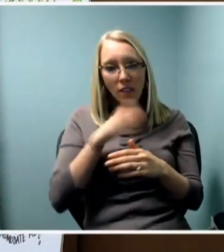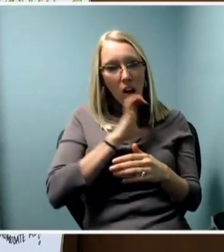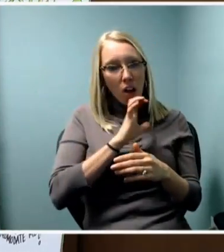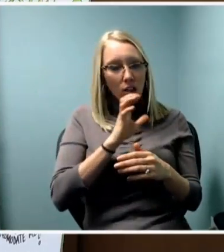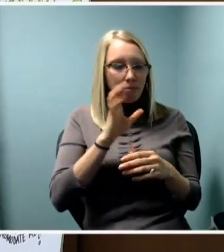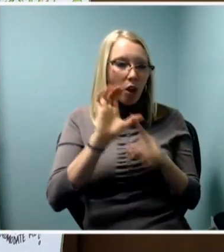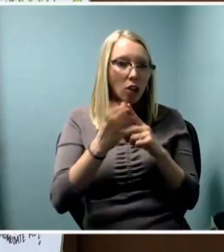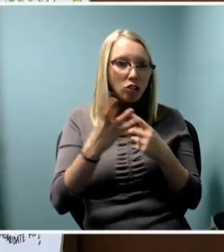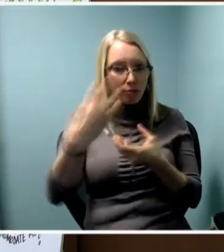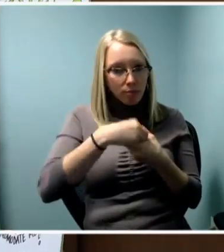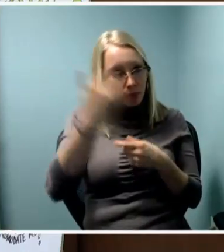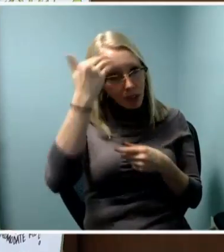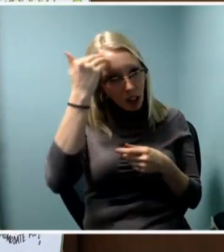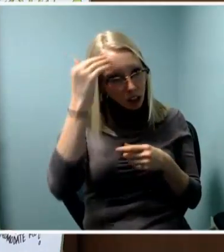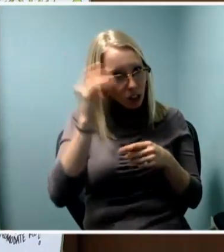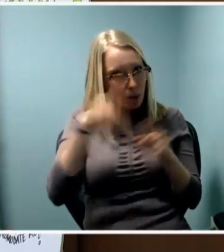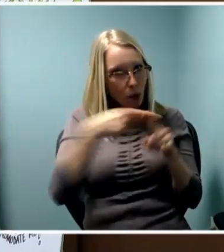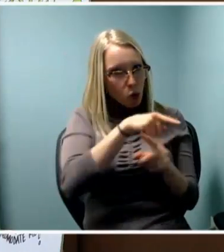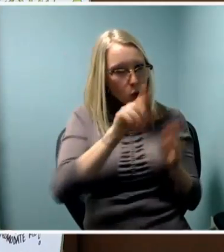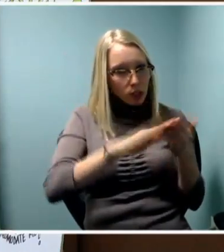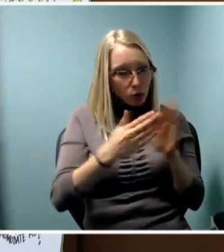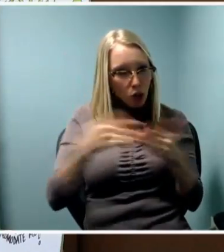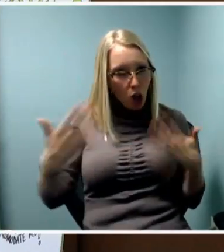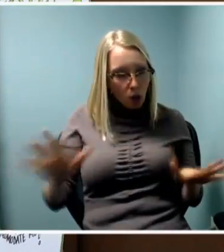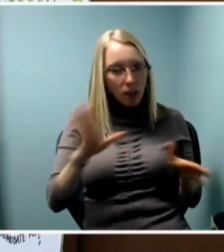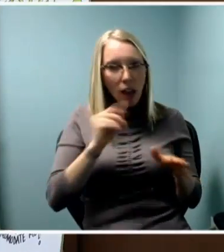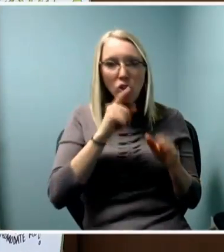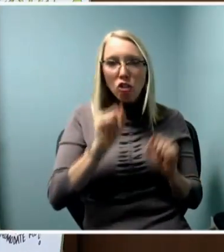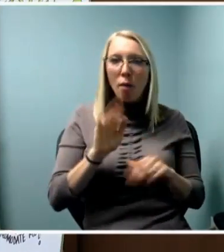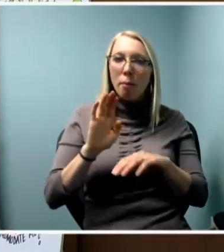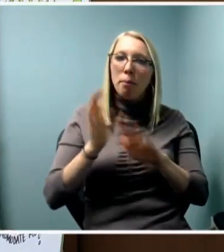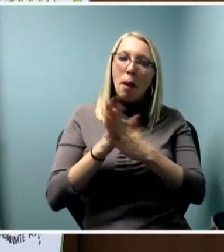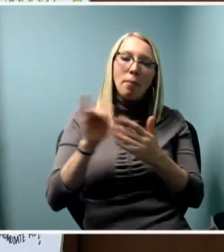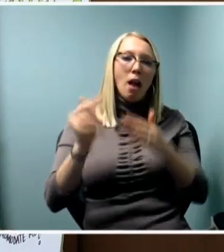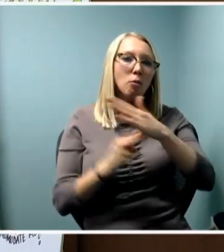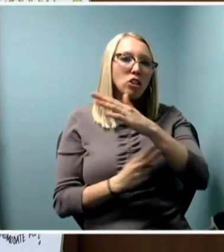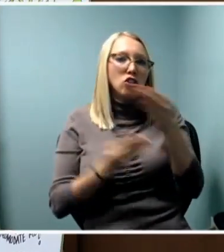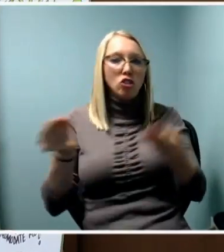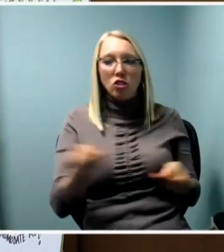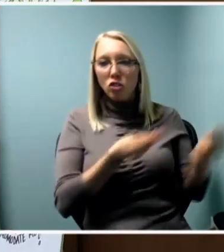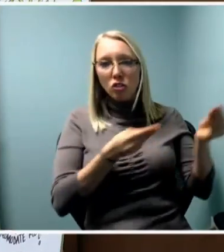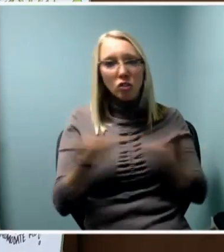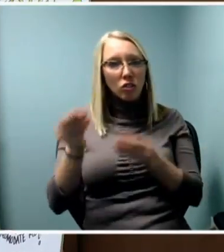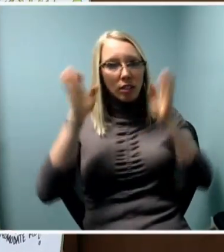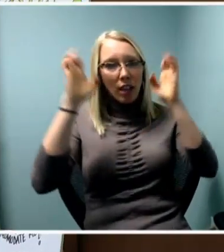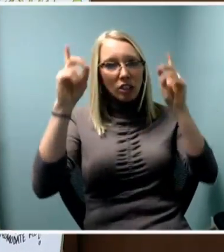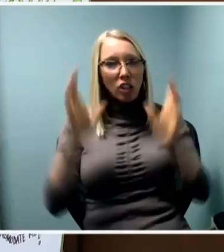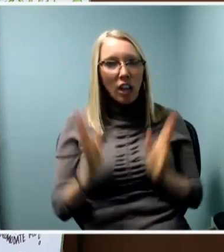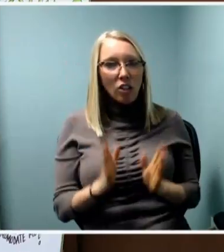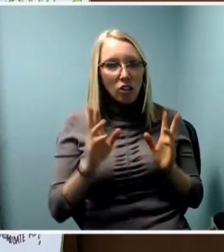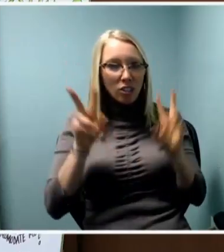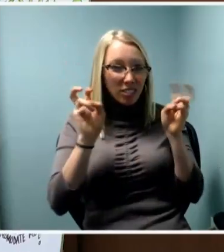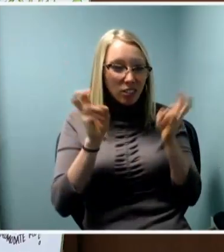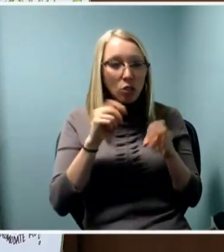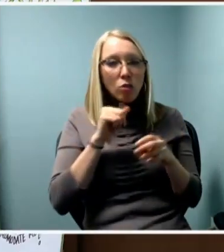who position themselves as educators. So not asking people to teach you when that's not their job